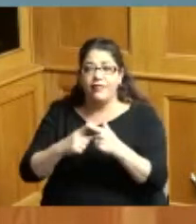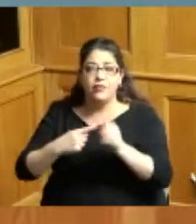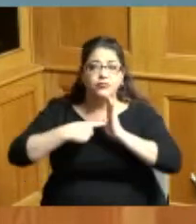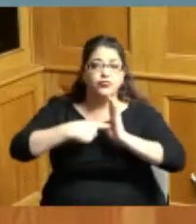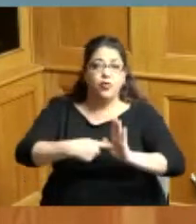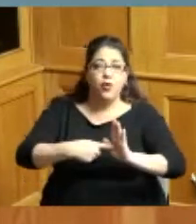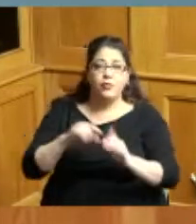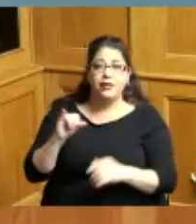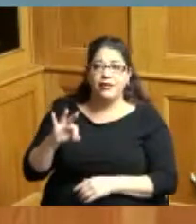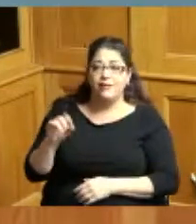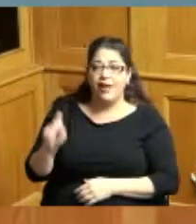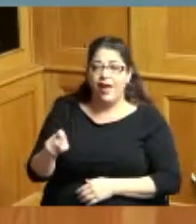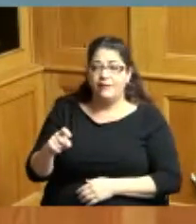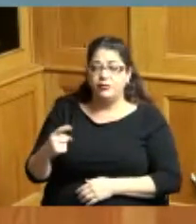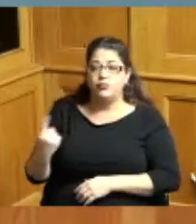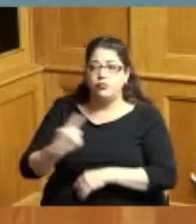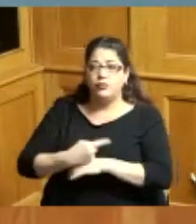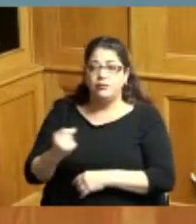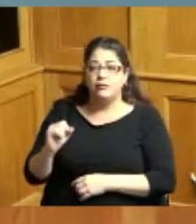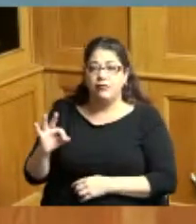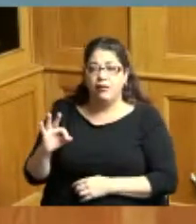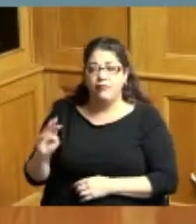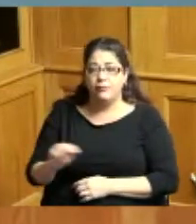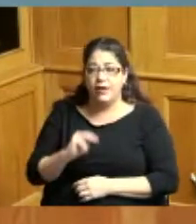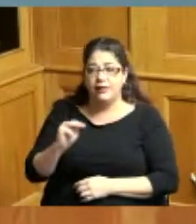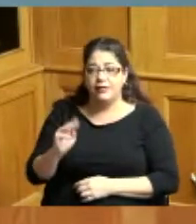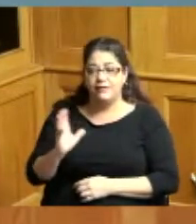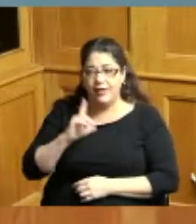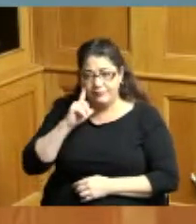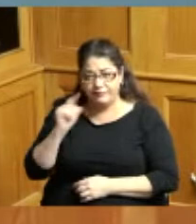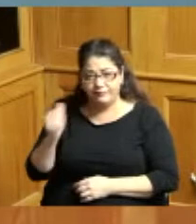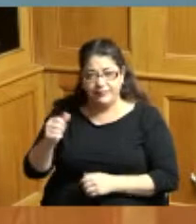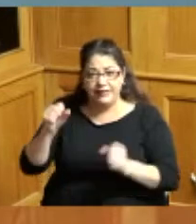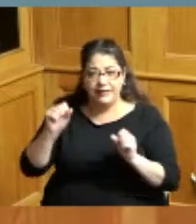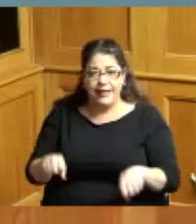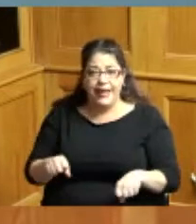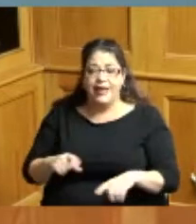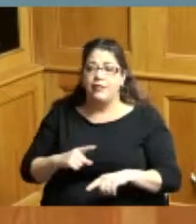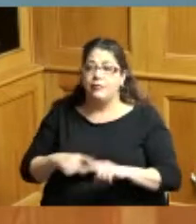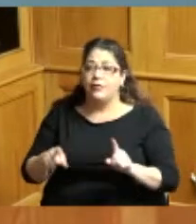to take off for one to take off that we can do that at that time but I am not willing to